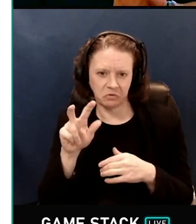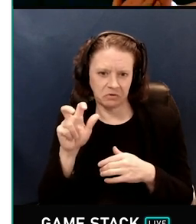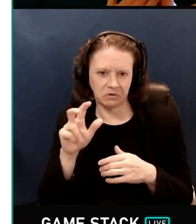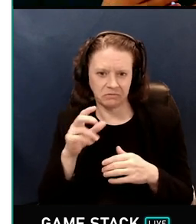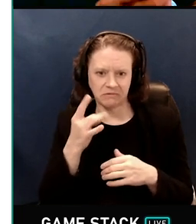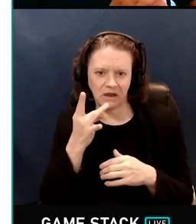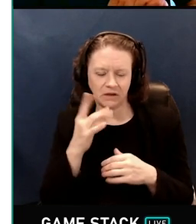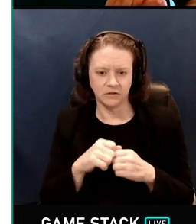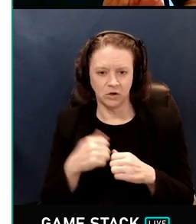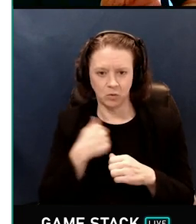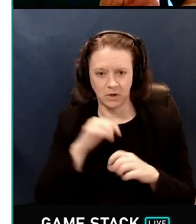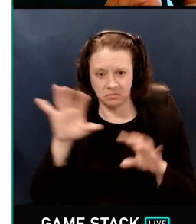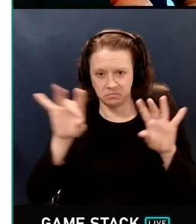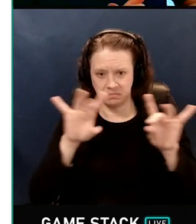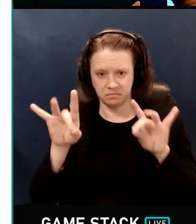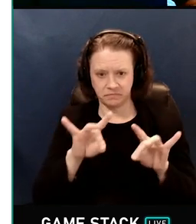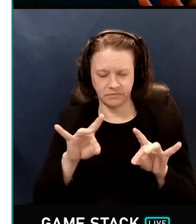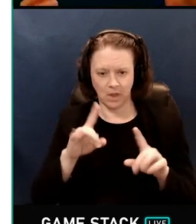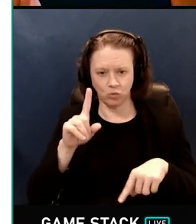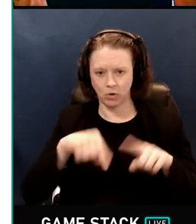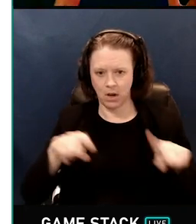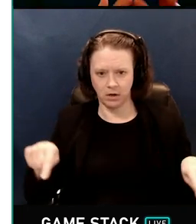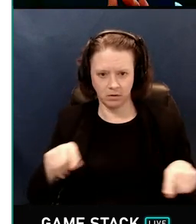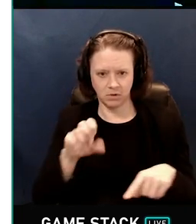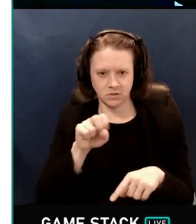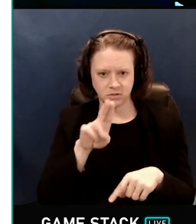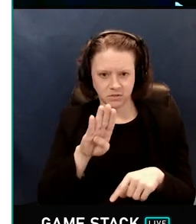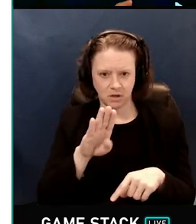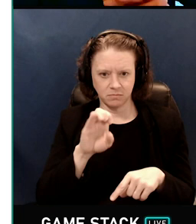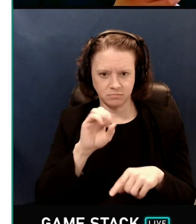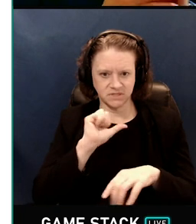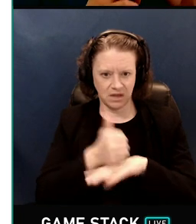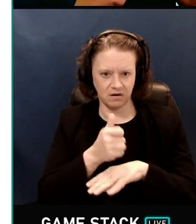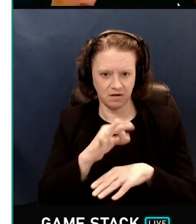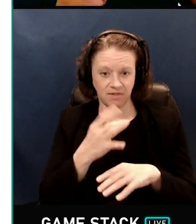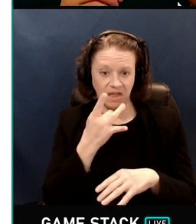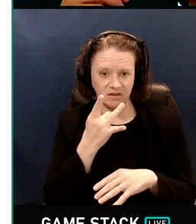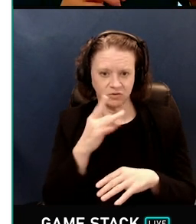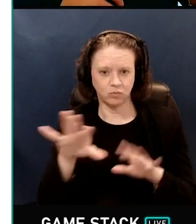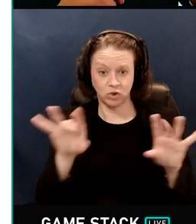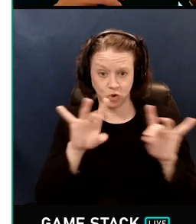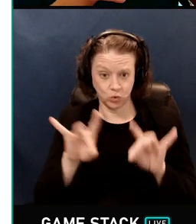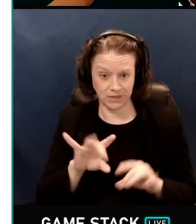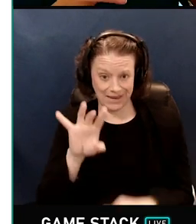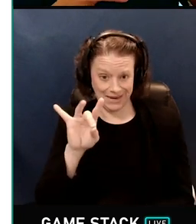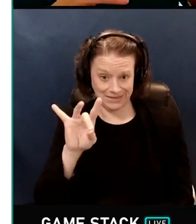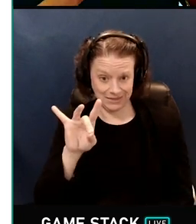Each pixel we choose a completely random subset of lights, which is eight, and then from that subset we calculate